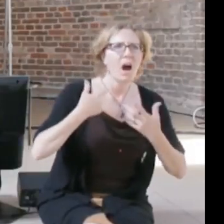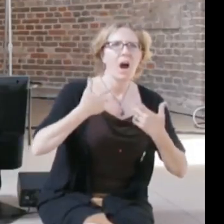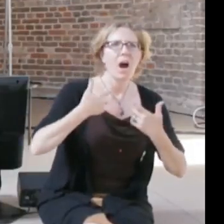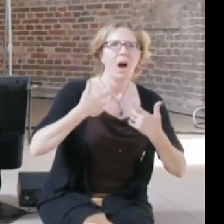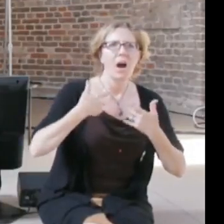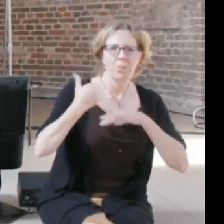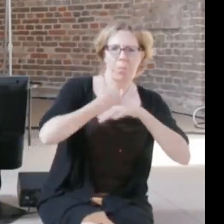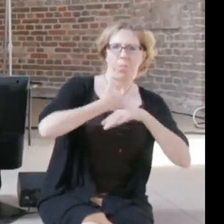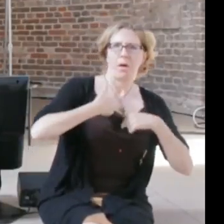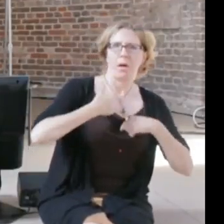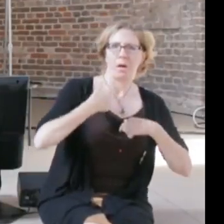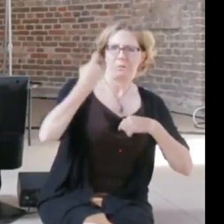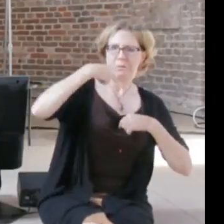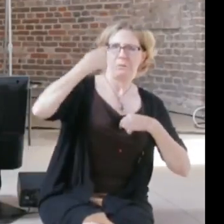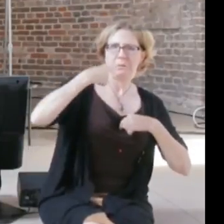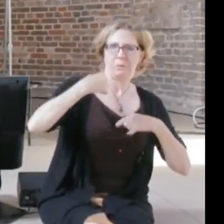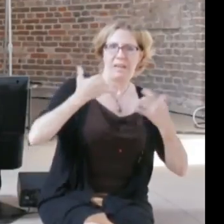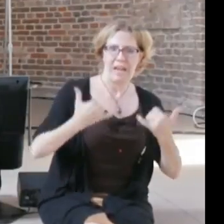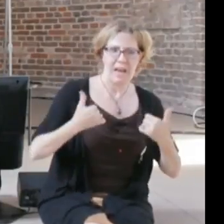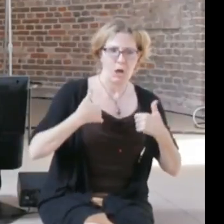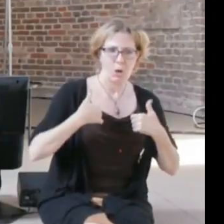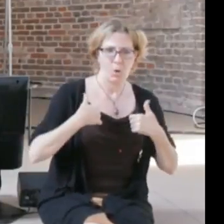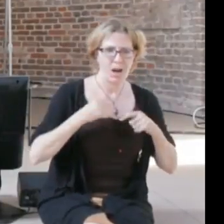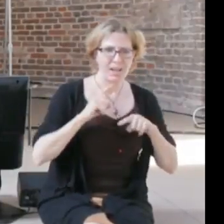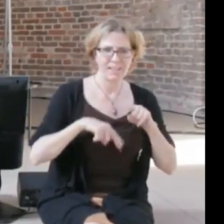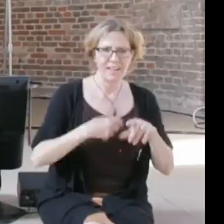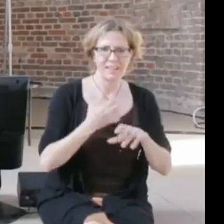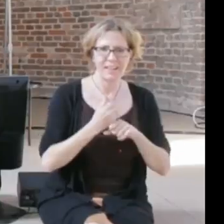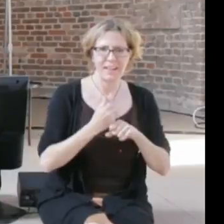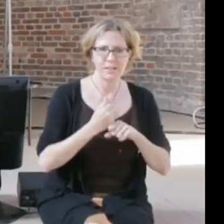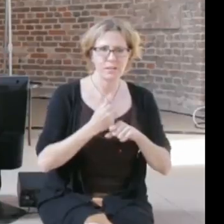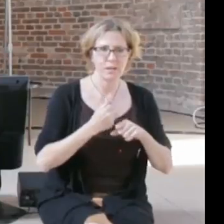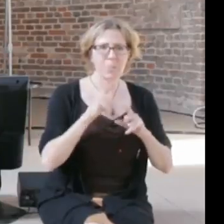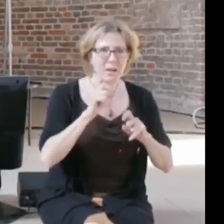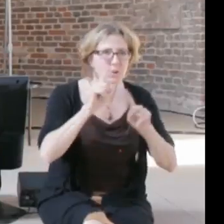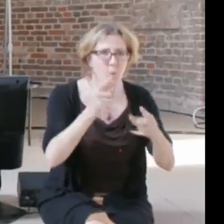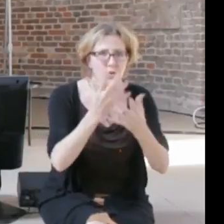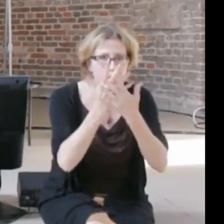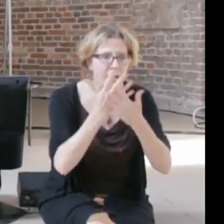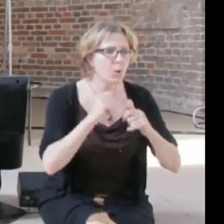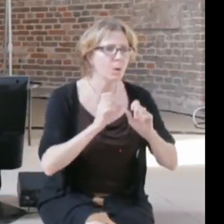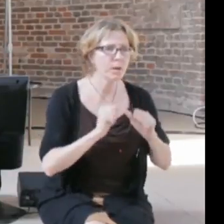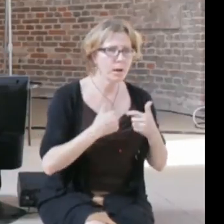the stuff in court, and if the judges or the lawmakers who passed the law to include the